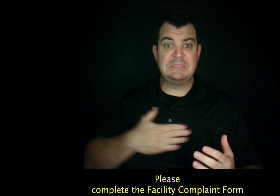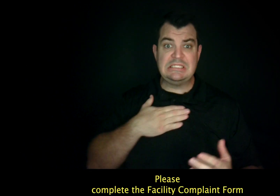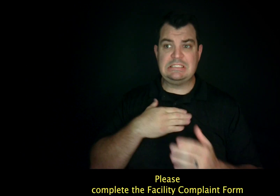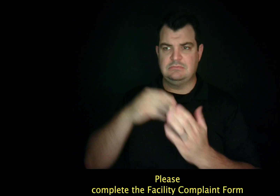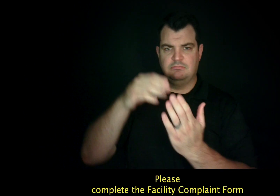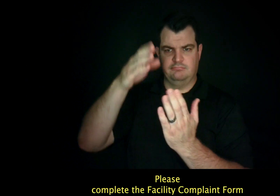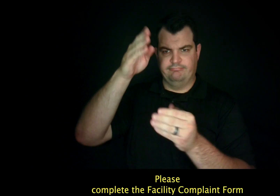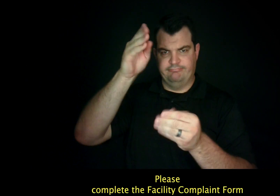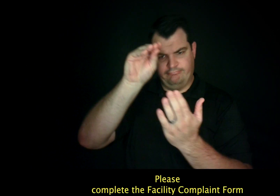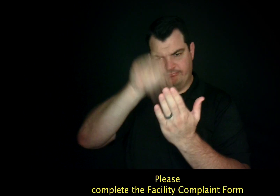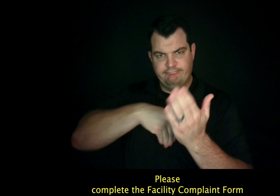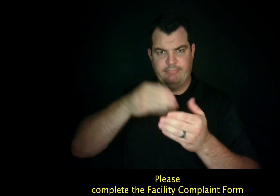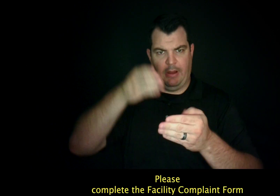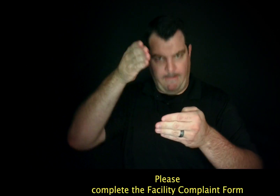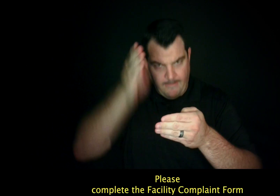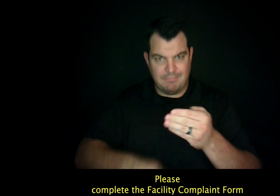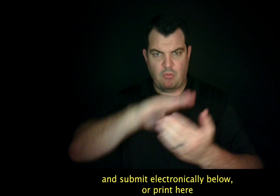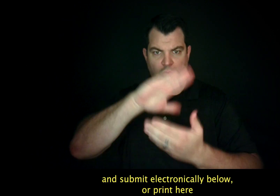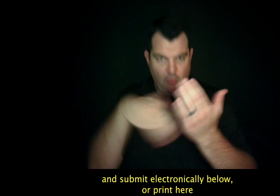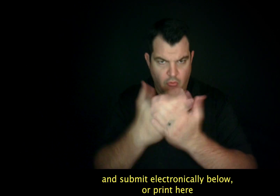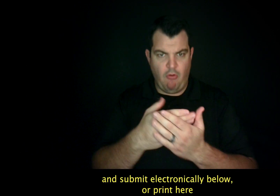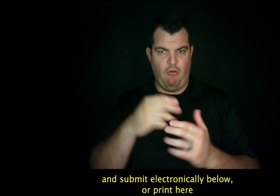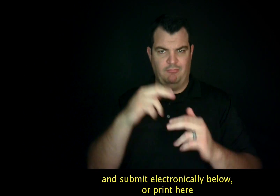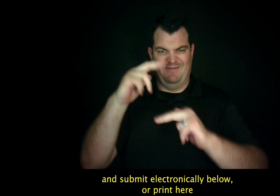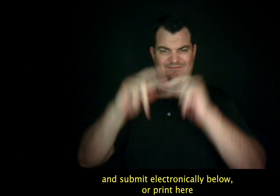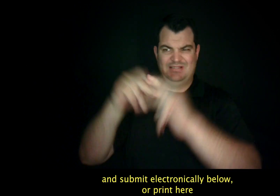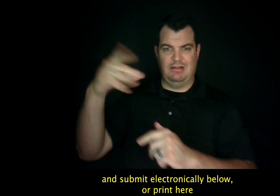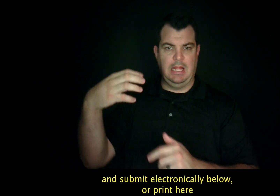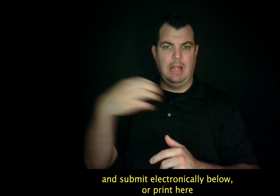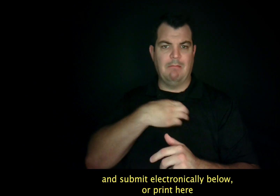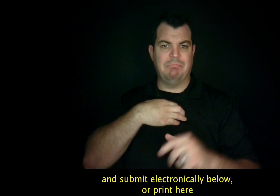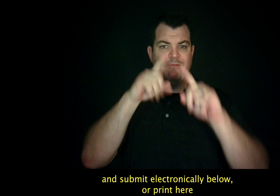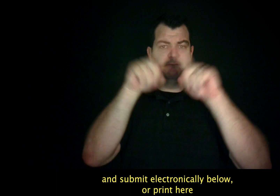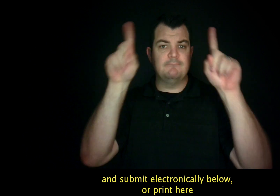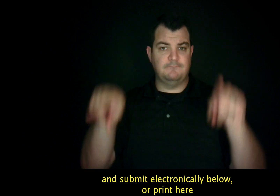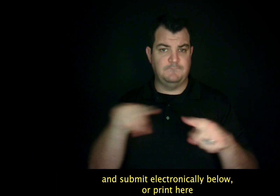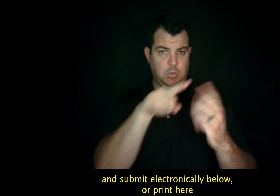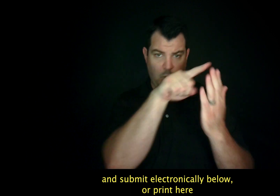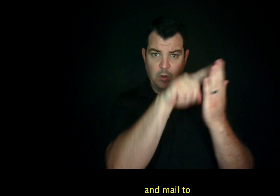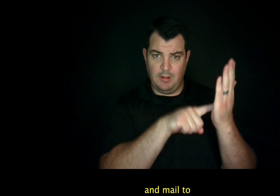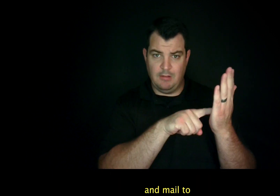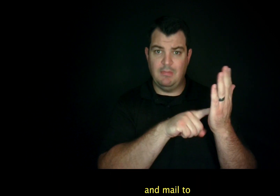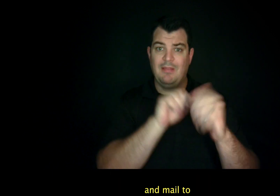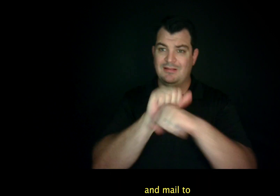Please complete the Facility Complaint Form and submit electronically below, or print here and mail to